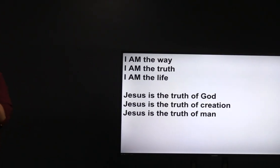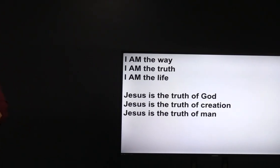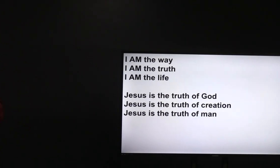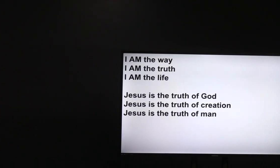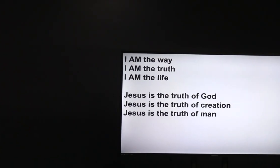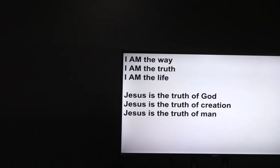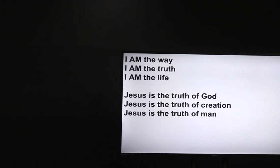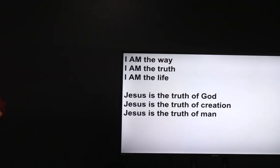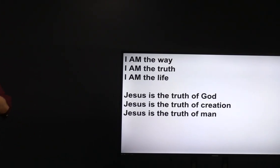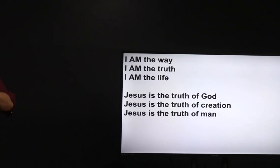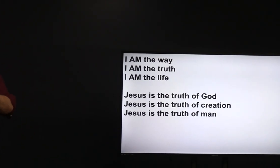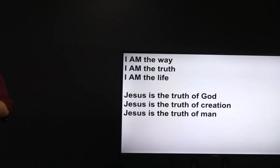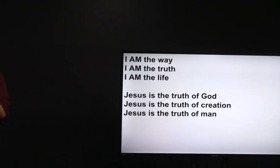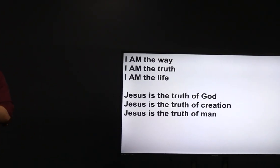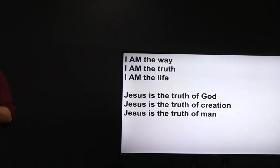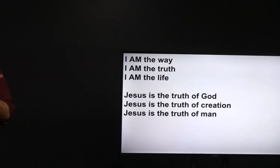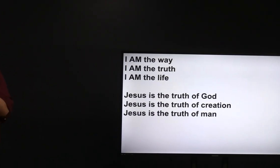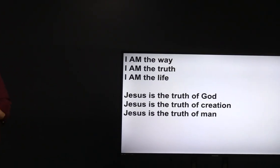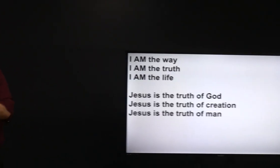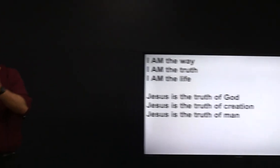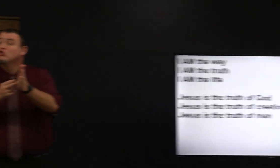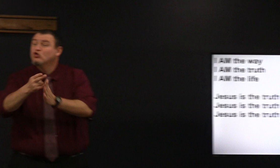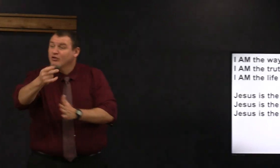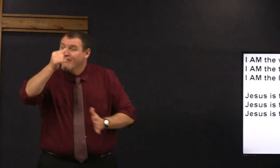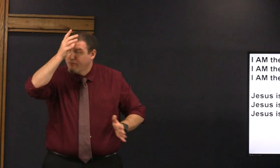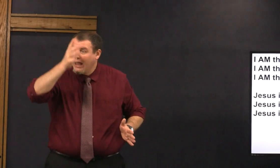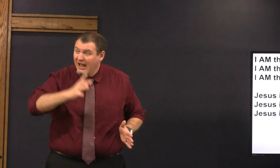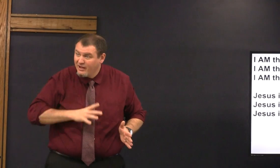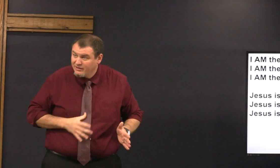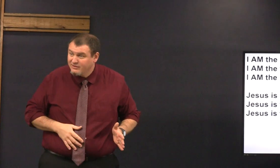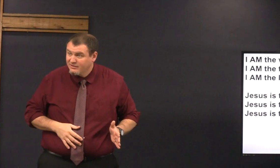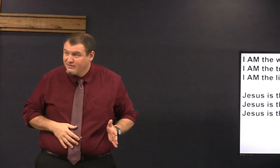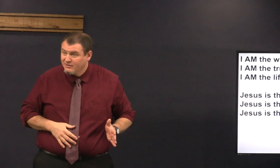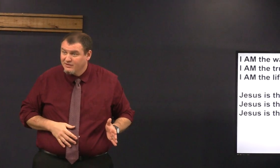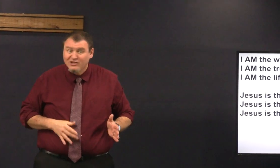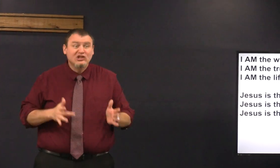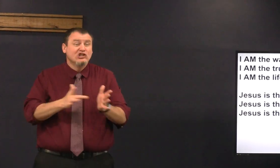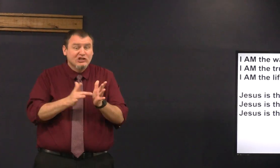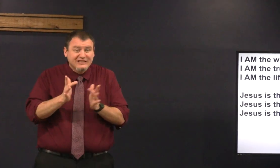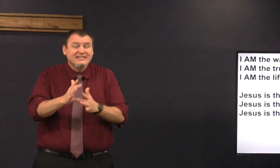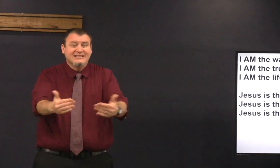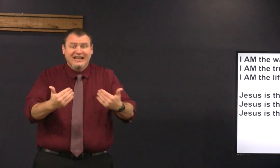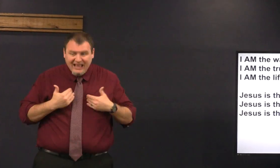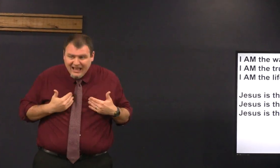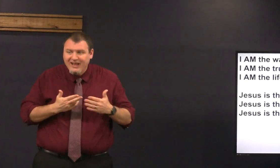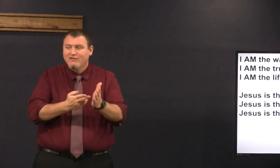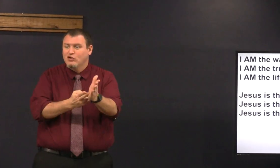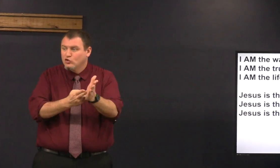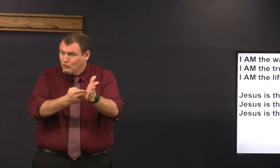but Jesus is the truth of God the truth of creation he's the truth of man